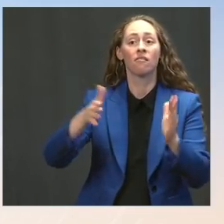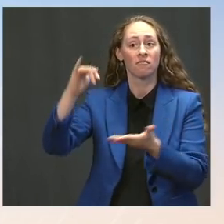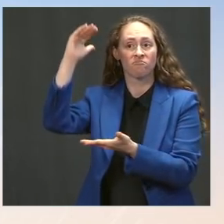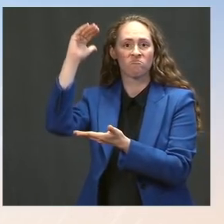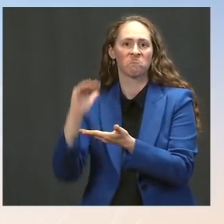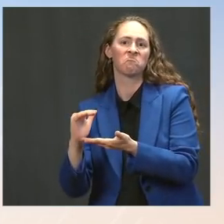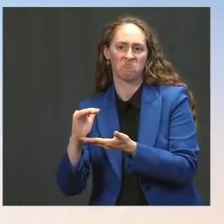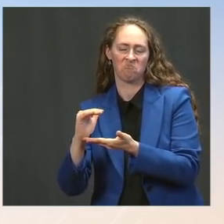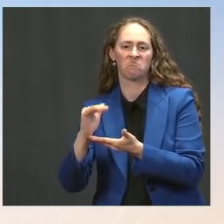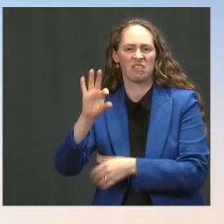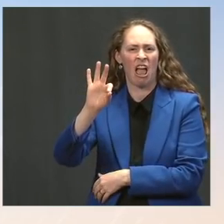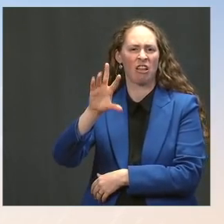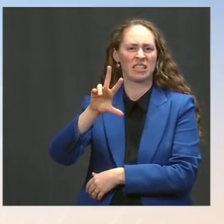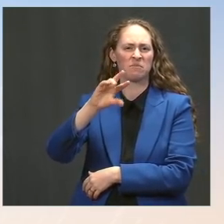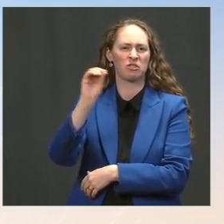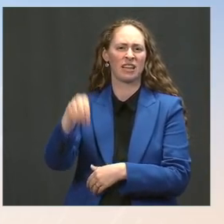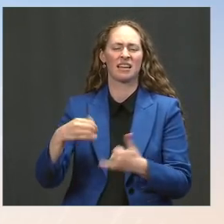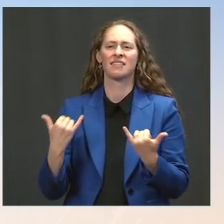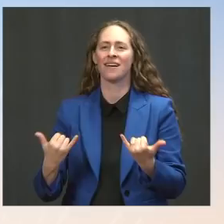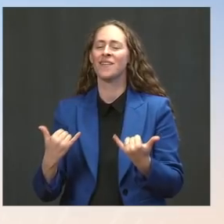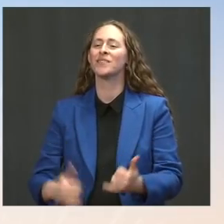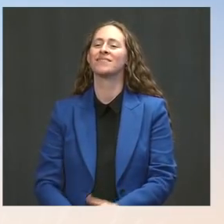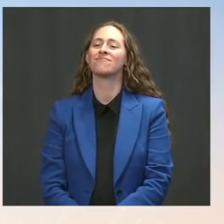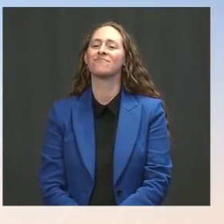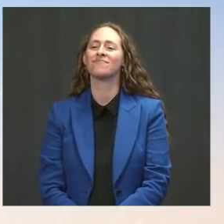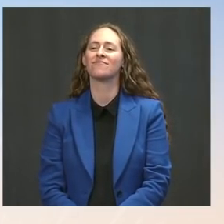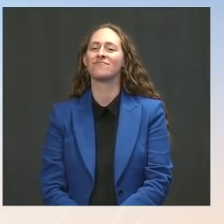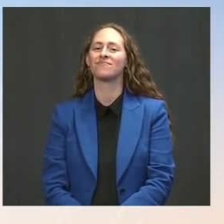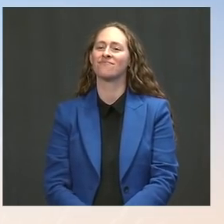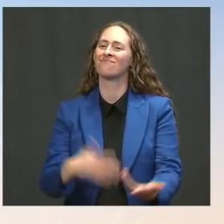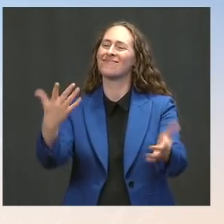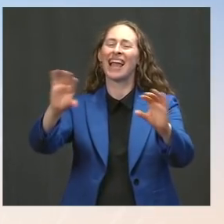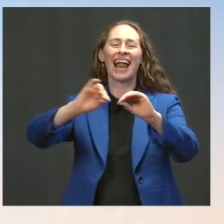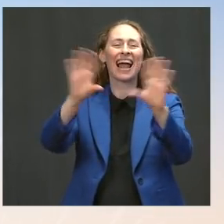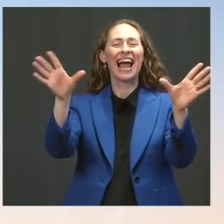is the best thing anyone can do to protect themselves and those around them.